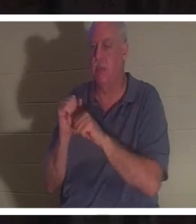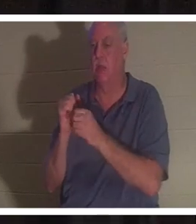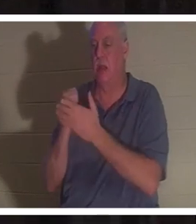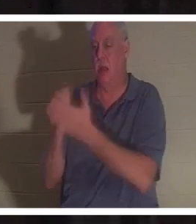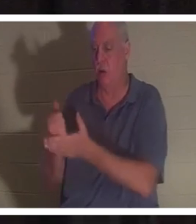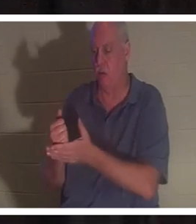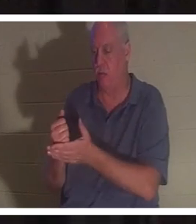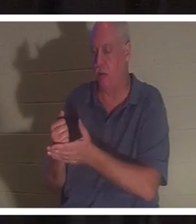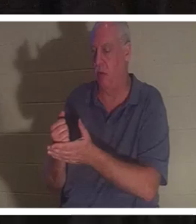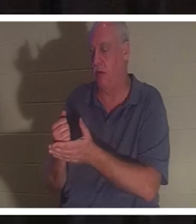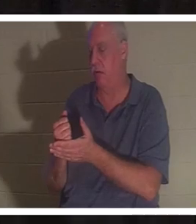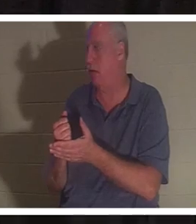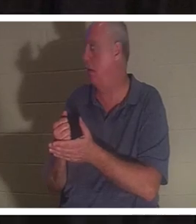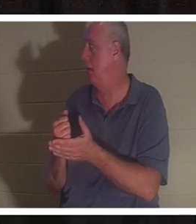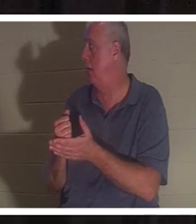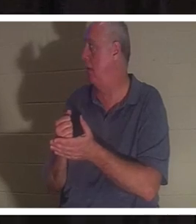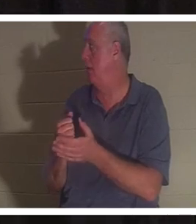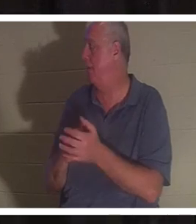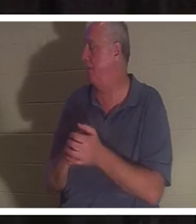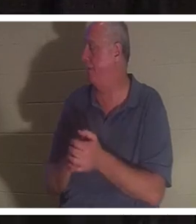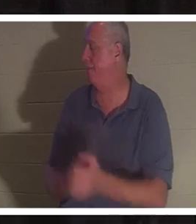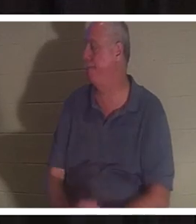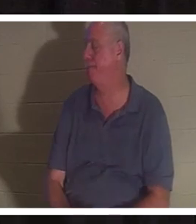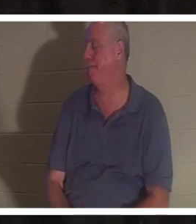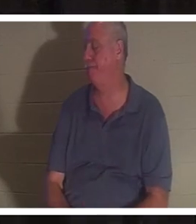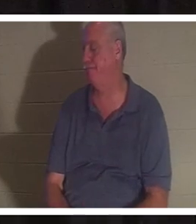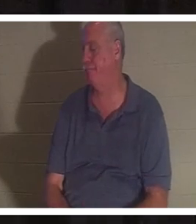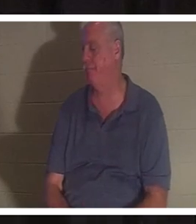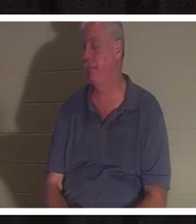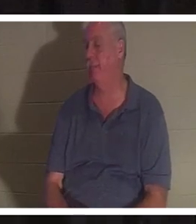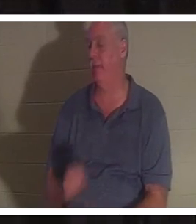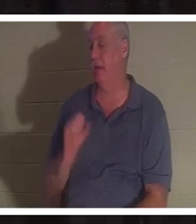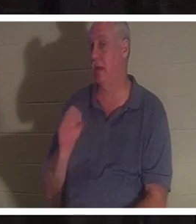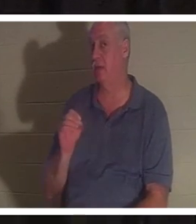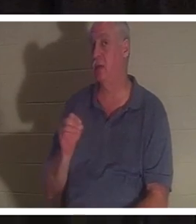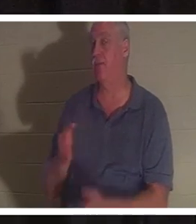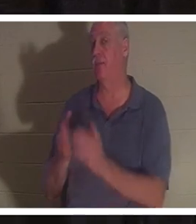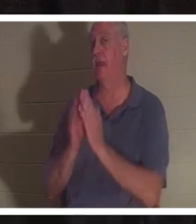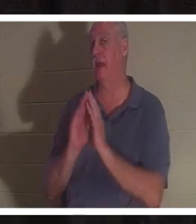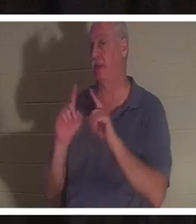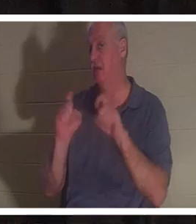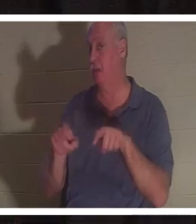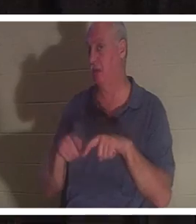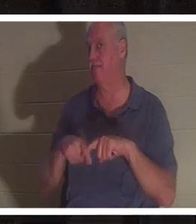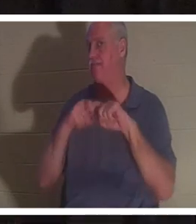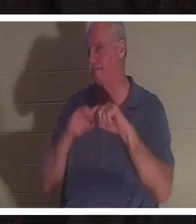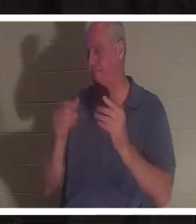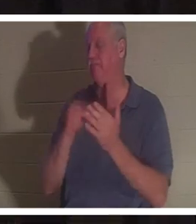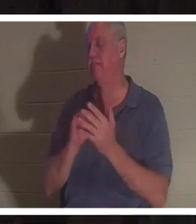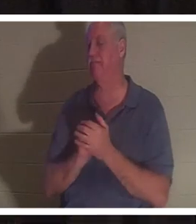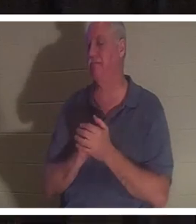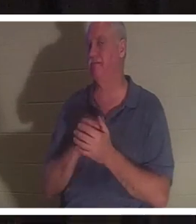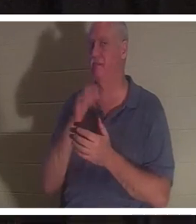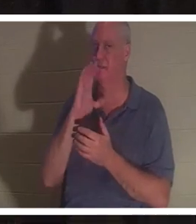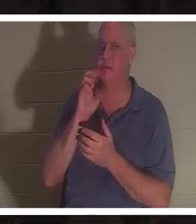on it, I feel sure. So let me ask you a question. Take a break. I'll have a drink of water. Answer